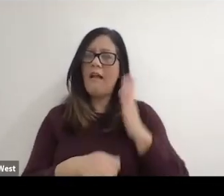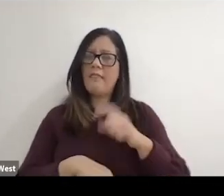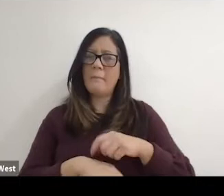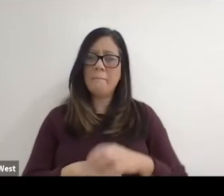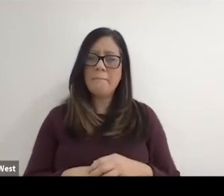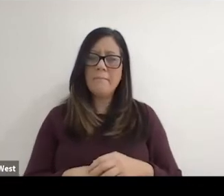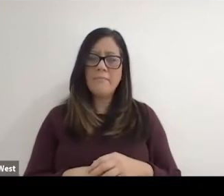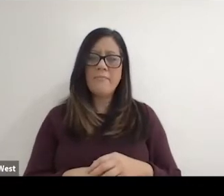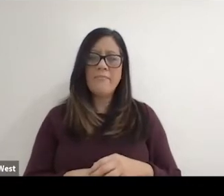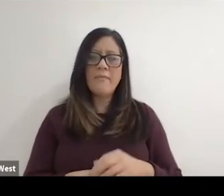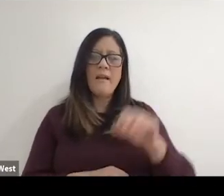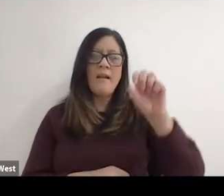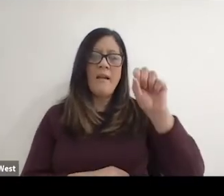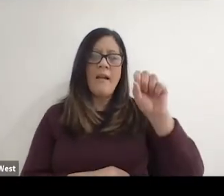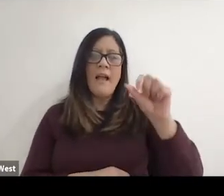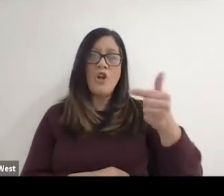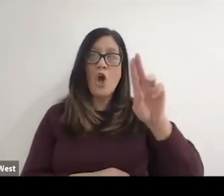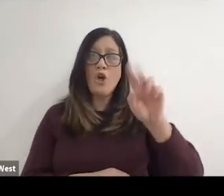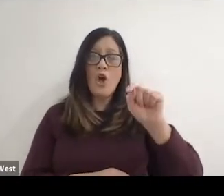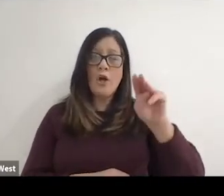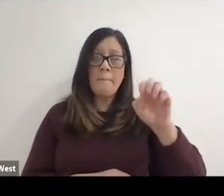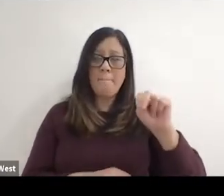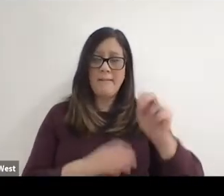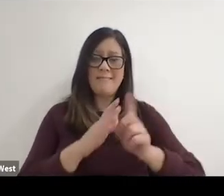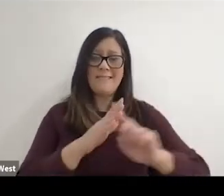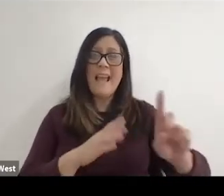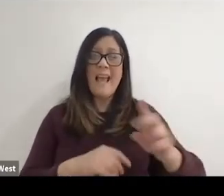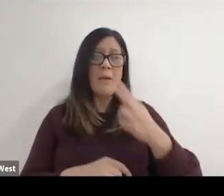Guttmann had had to come over. He escaped the Nazis and arrived.